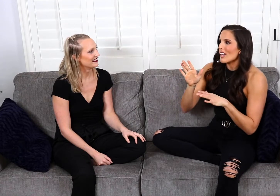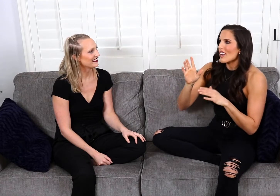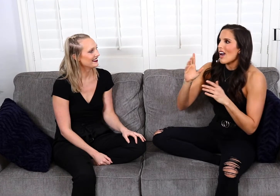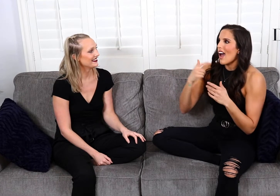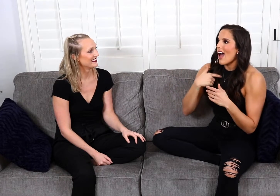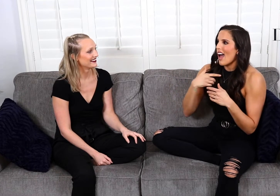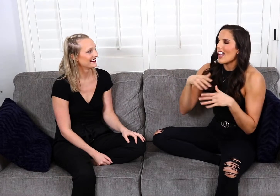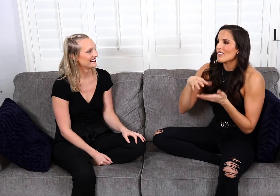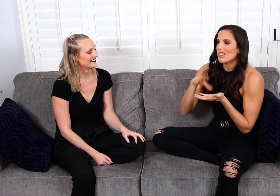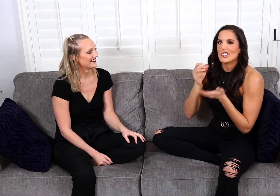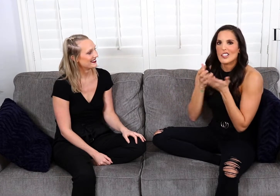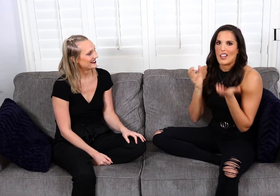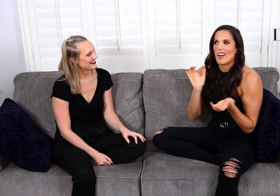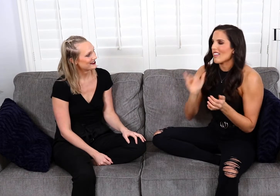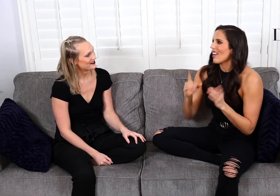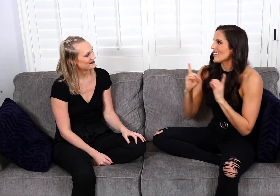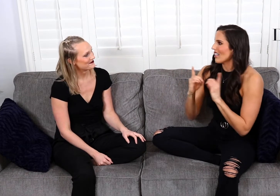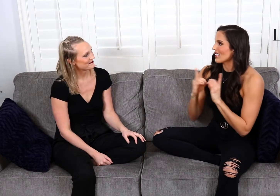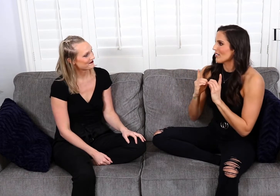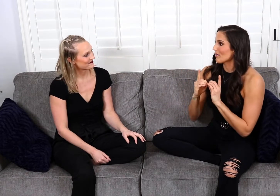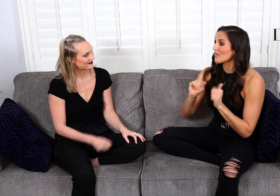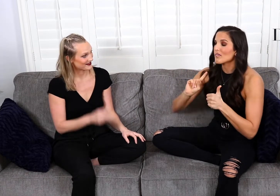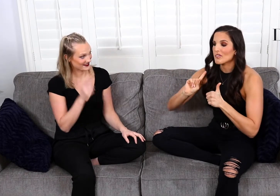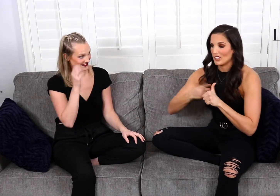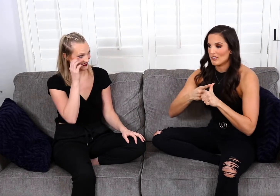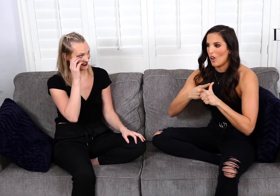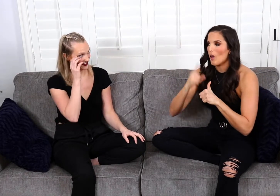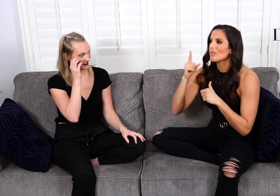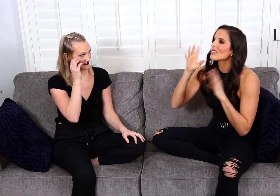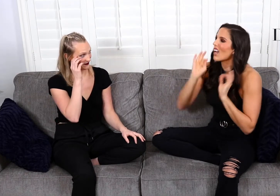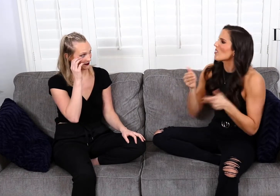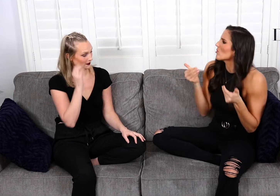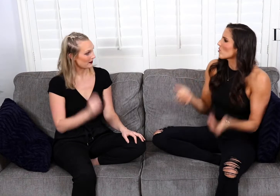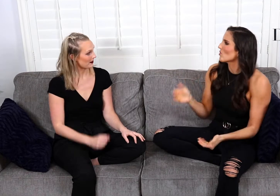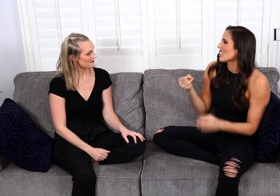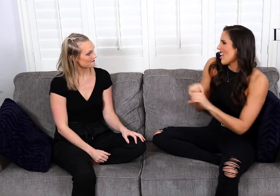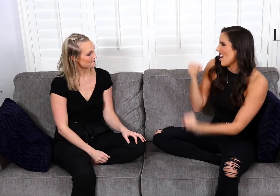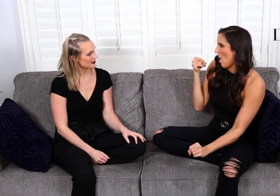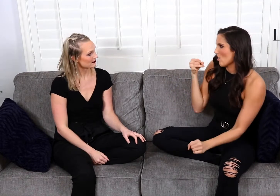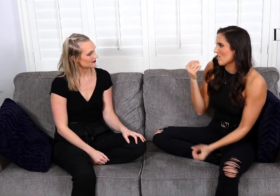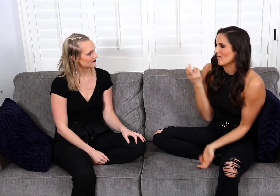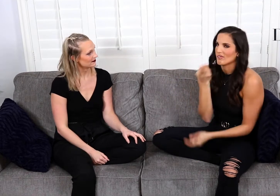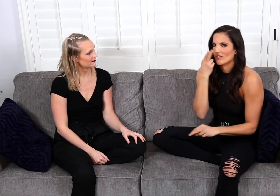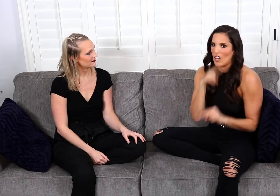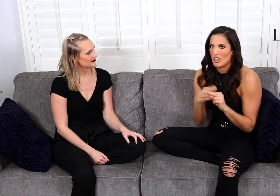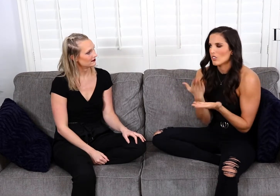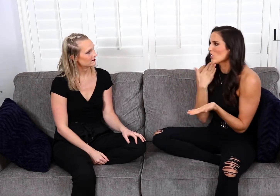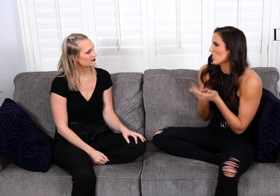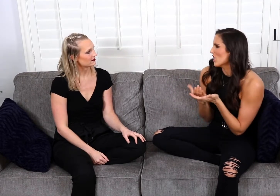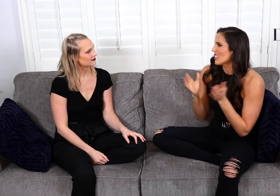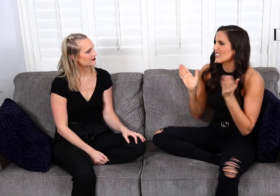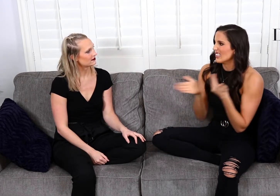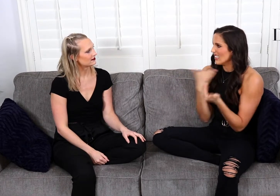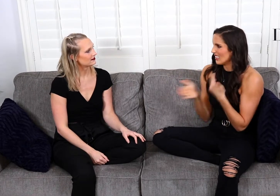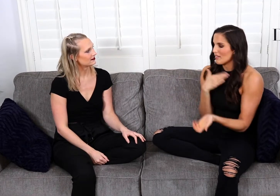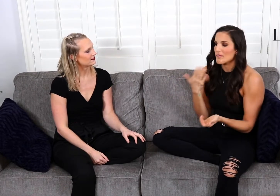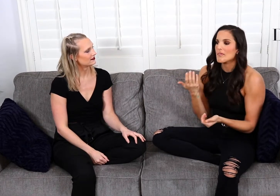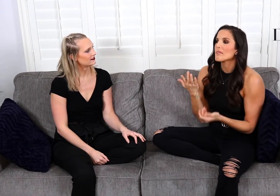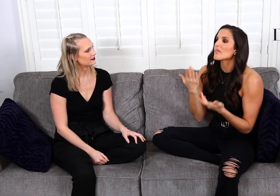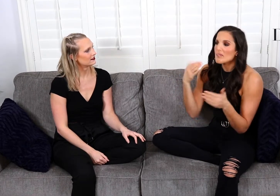I learned a lot on that date. First of all, we decided to go to In-N-Out, which is a fun, good, and easy restaurant.